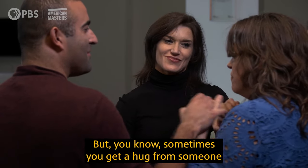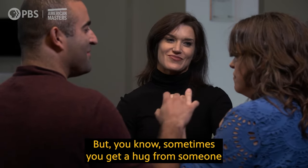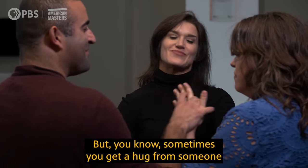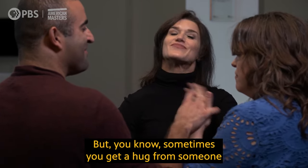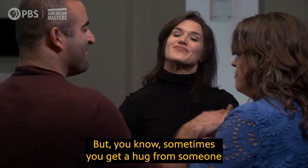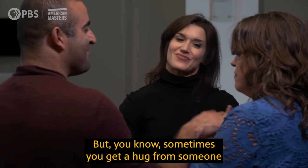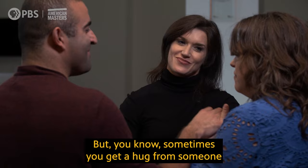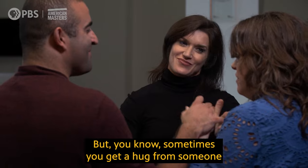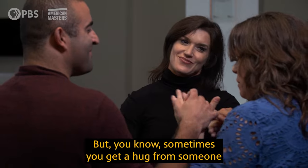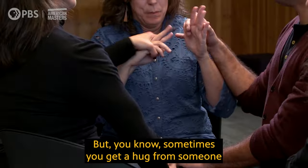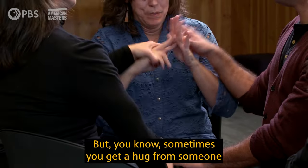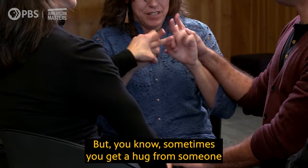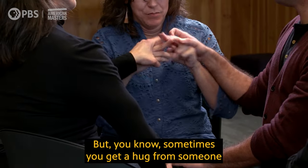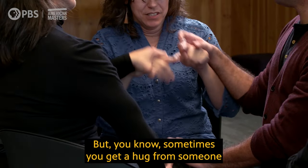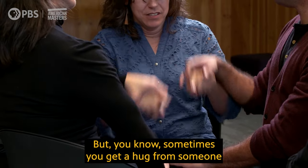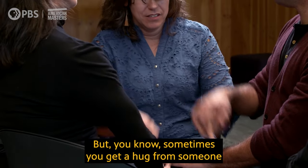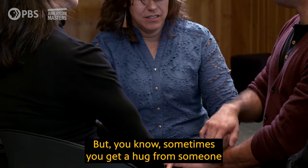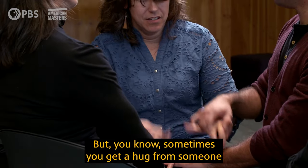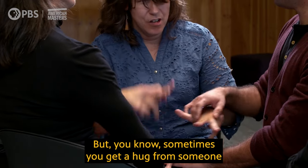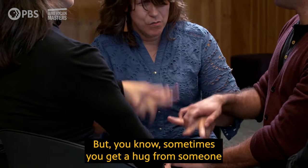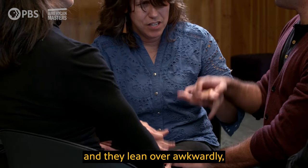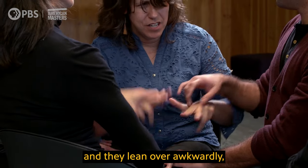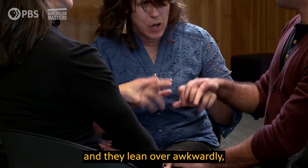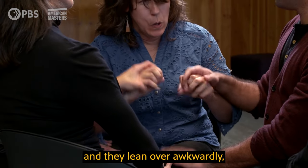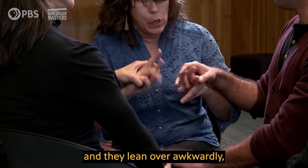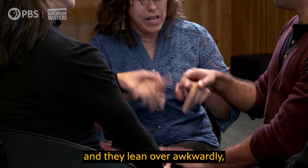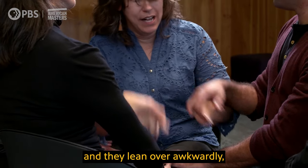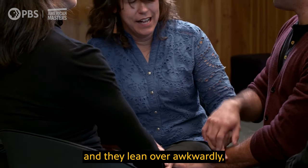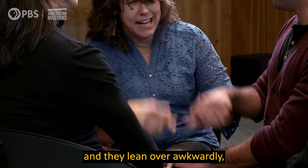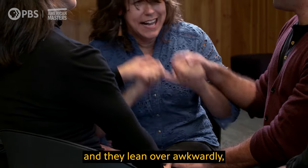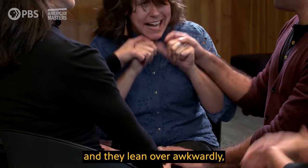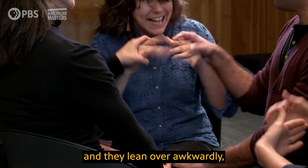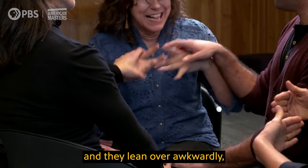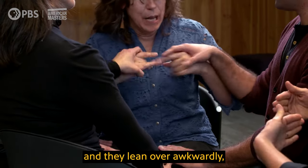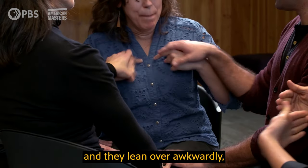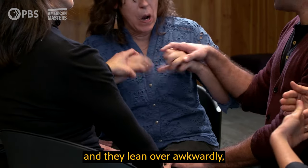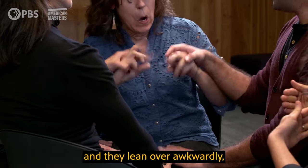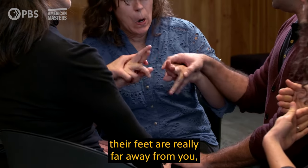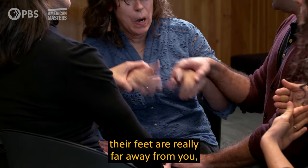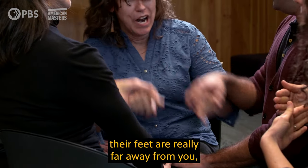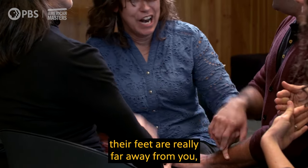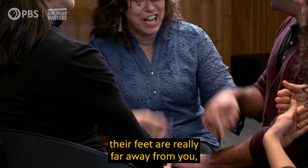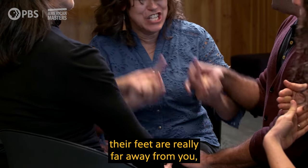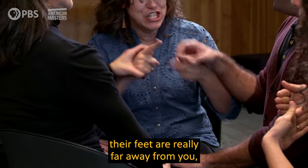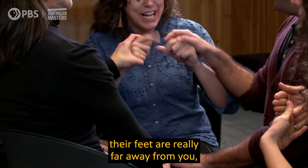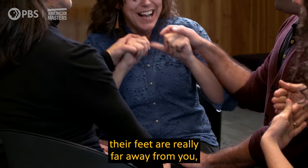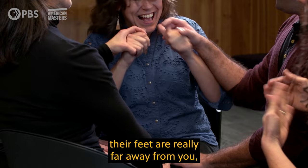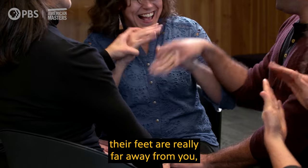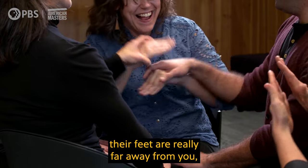But, you know, sometimes you get a hug from someone and they lean over awkwardly, their feet are really far away from you,